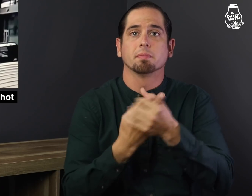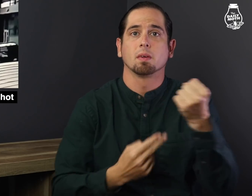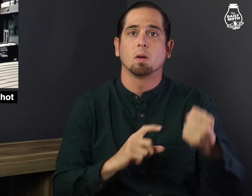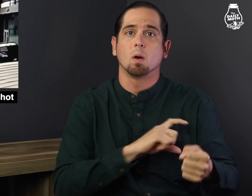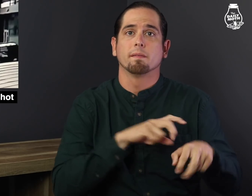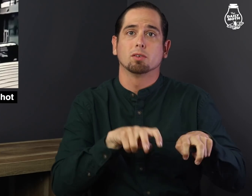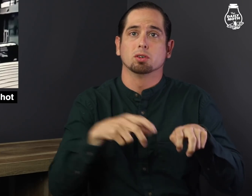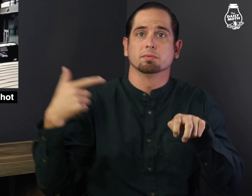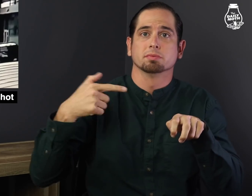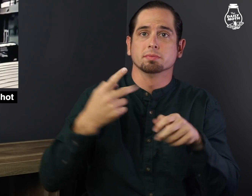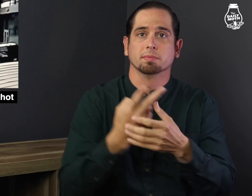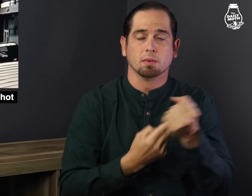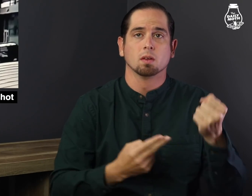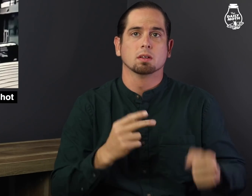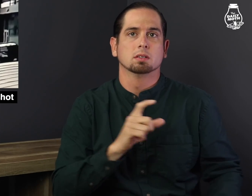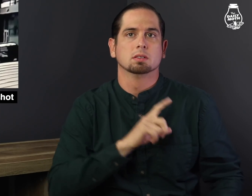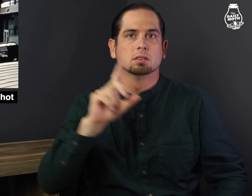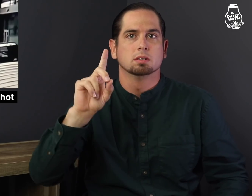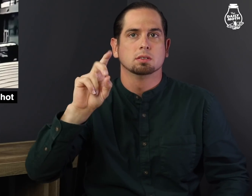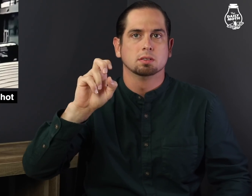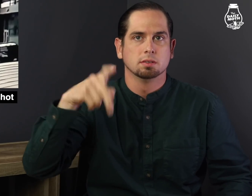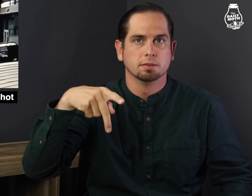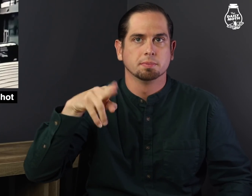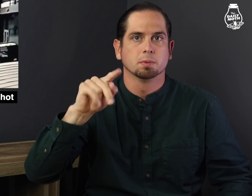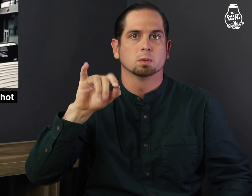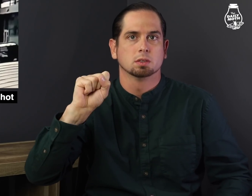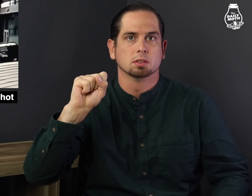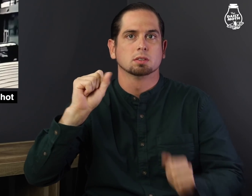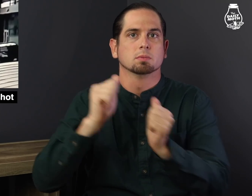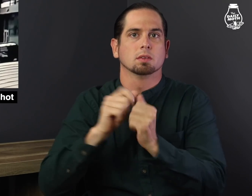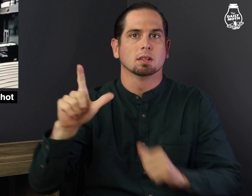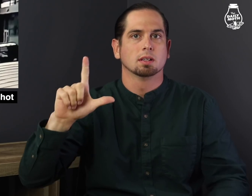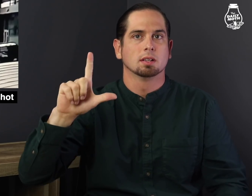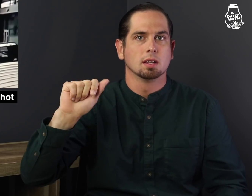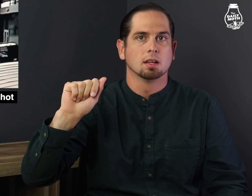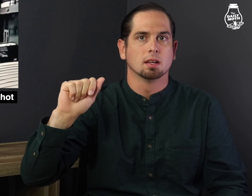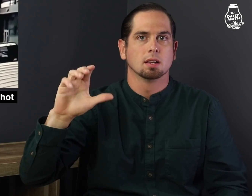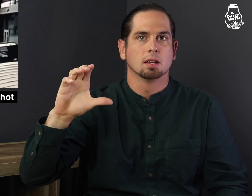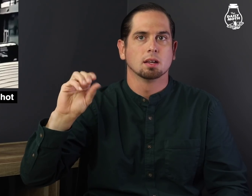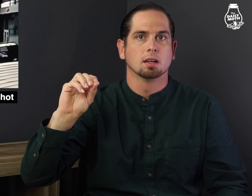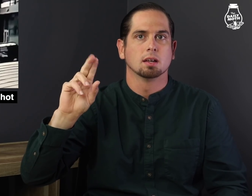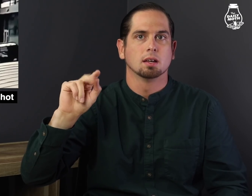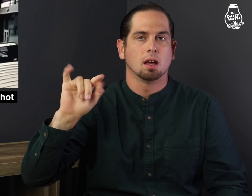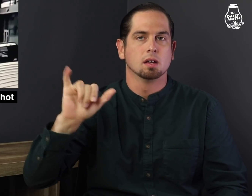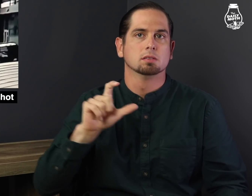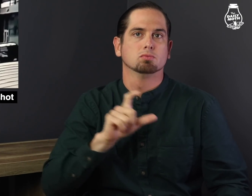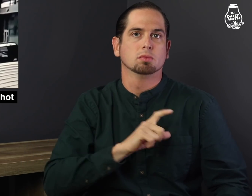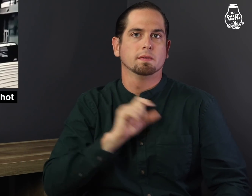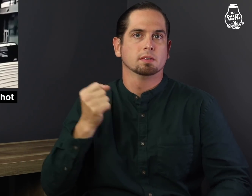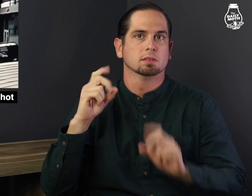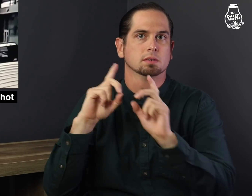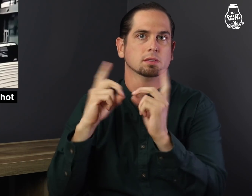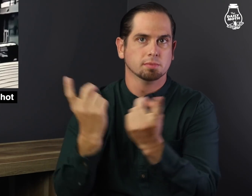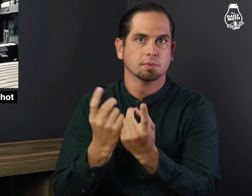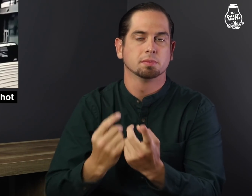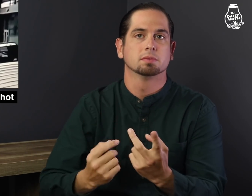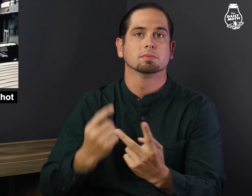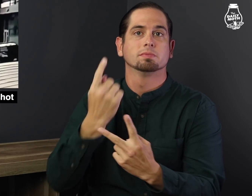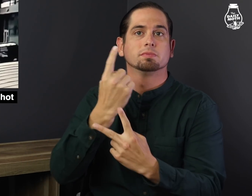Both officers were deputies with the Los Angeles County Sheriff's Department.